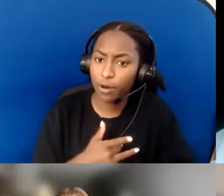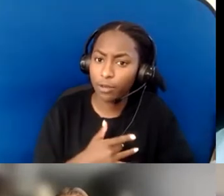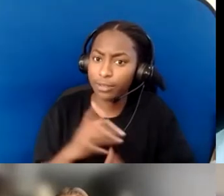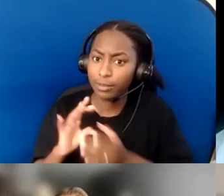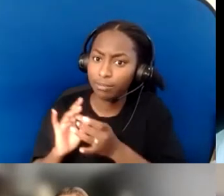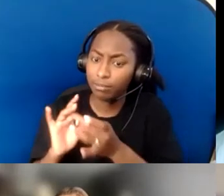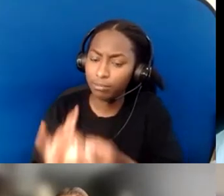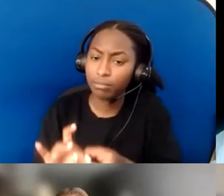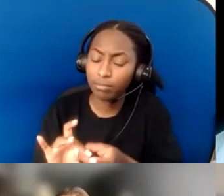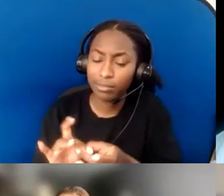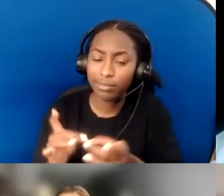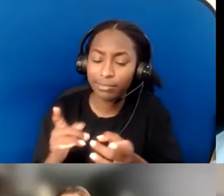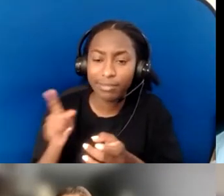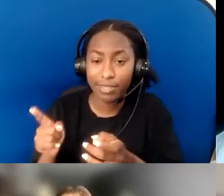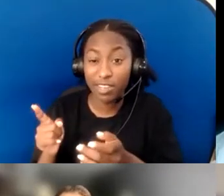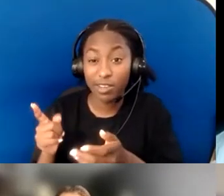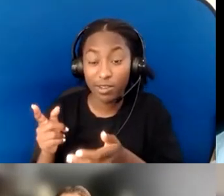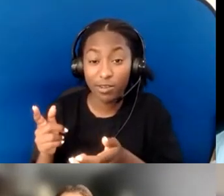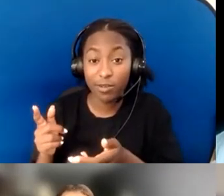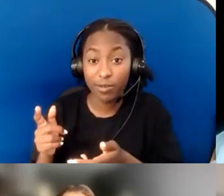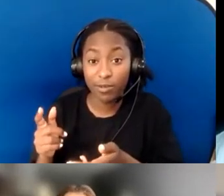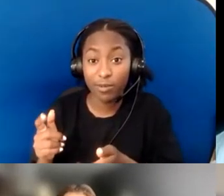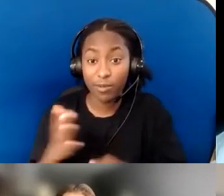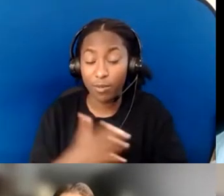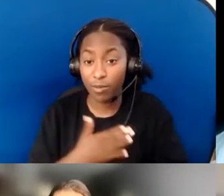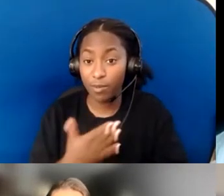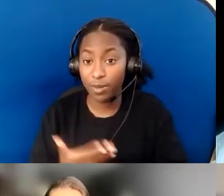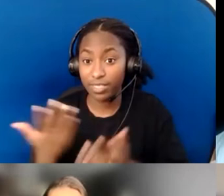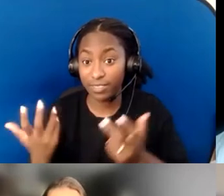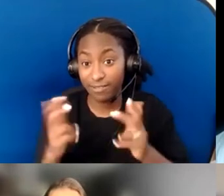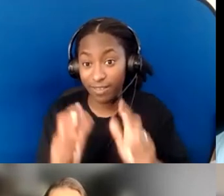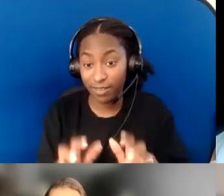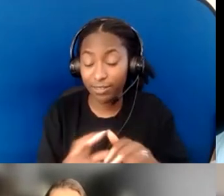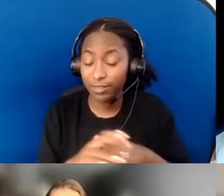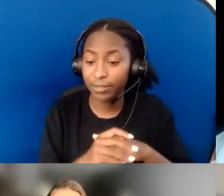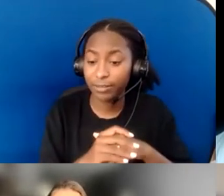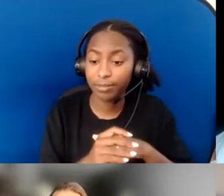literally and financially. Again, some low-hanging fruit,